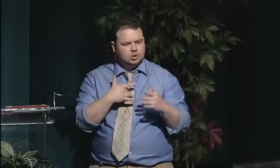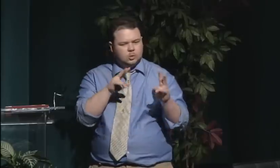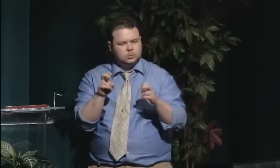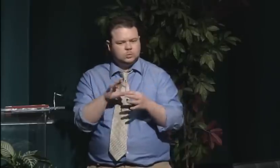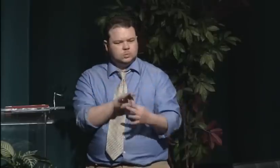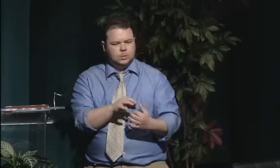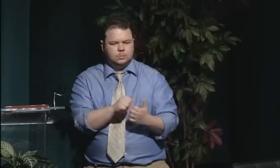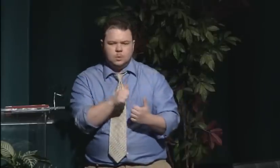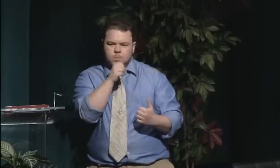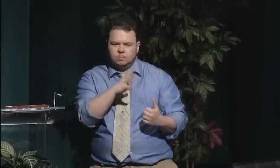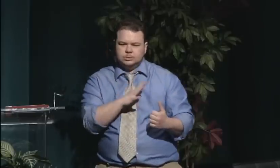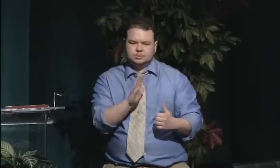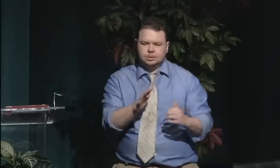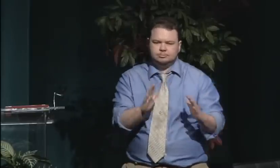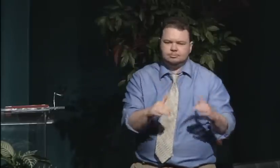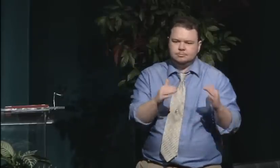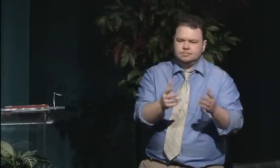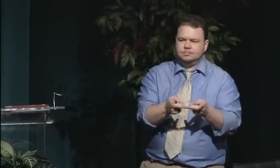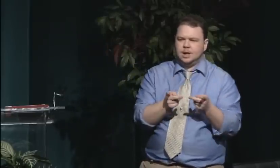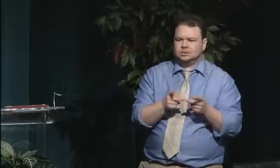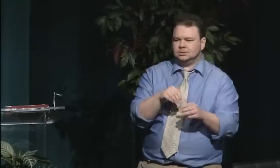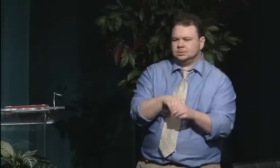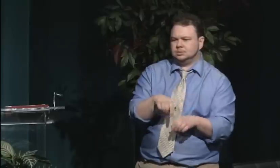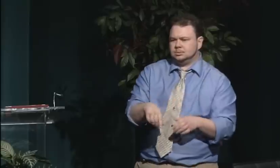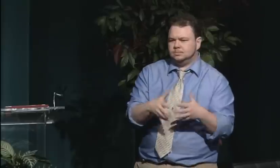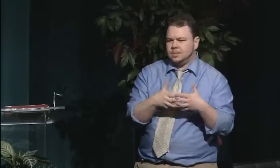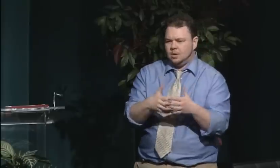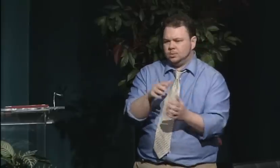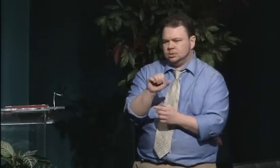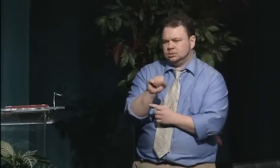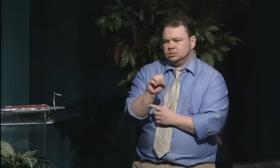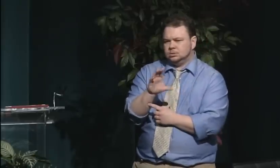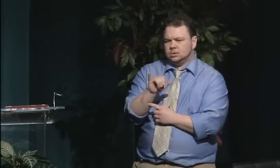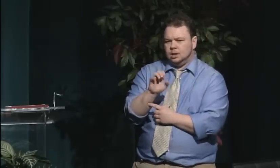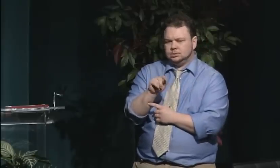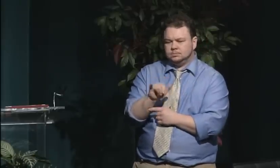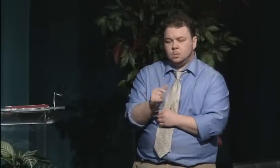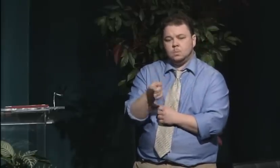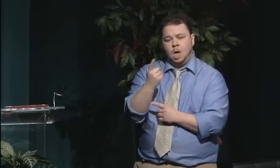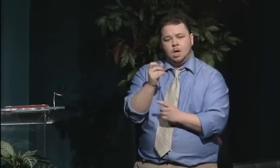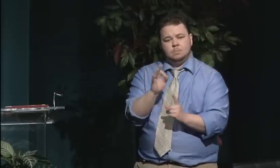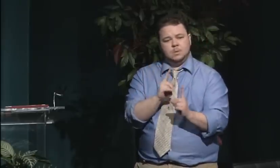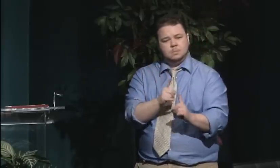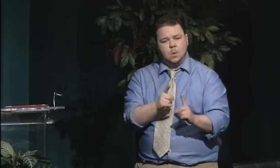So they had courses in cooking and sewing and good moral development.